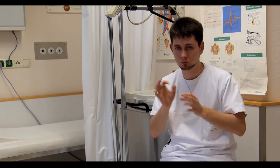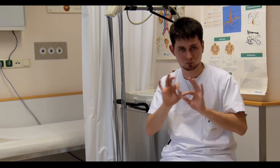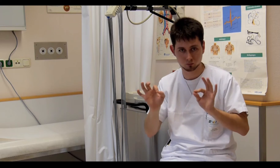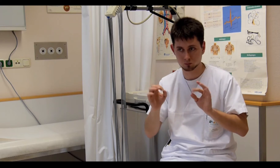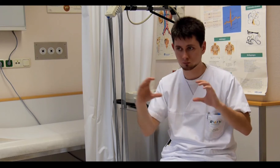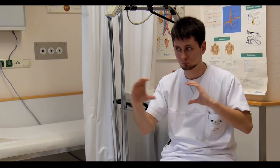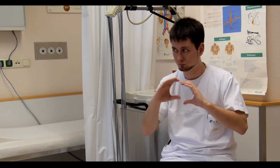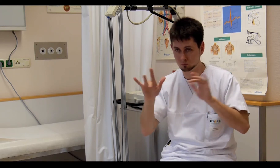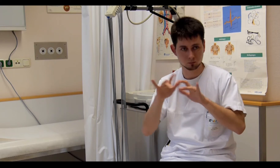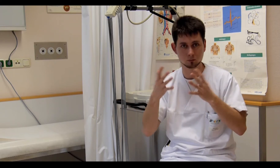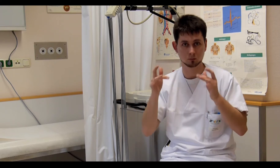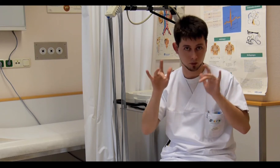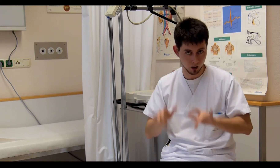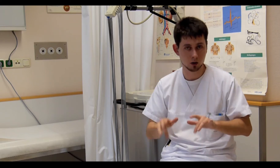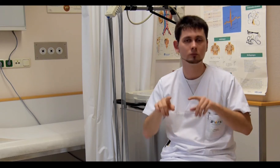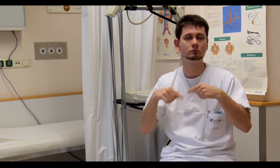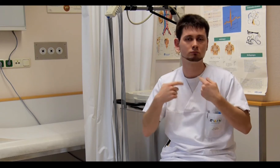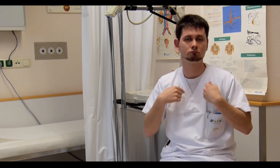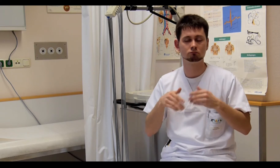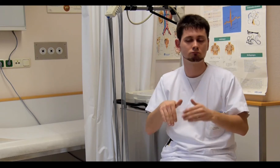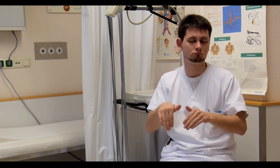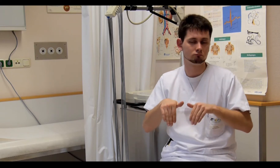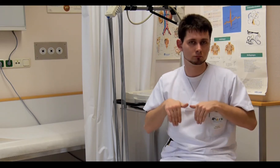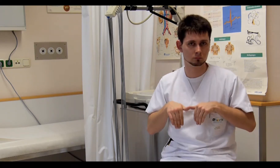... if all goes well, I withdraw ...